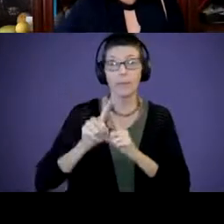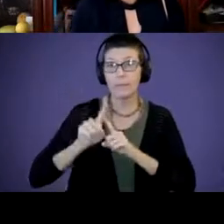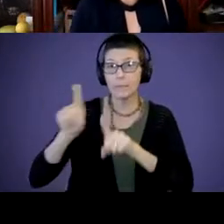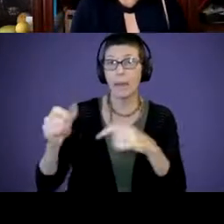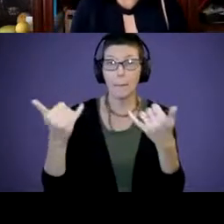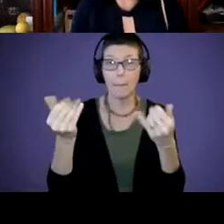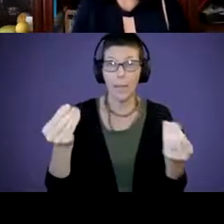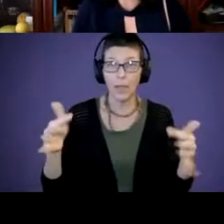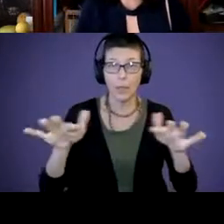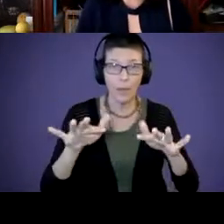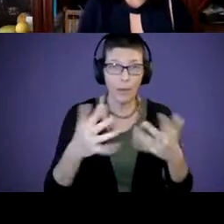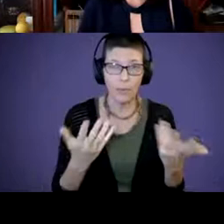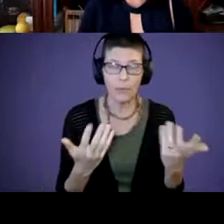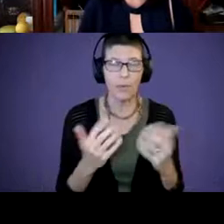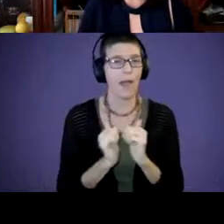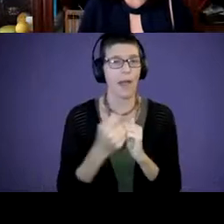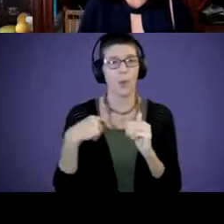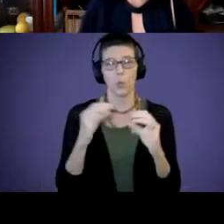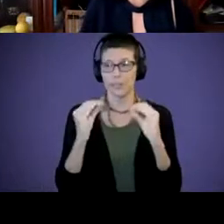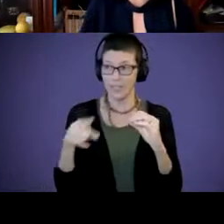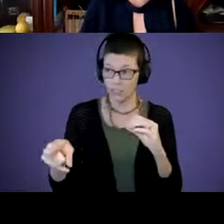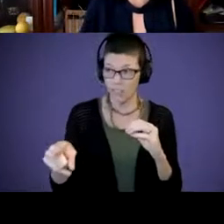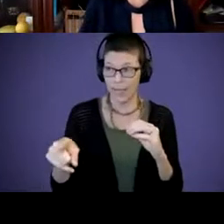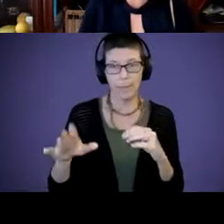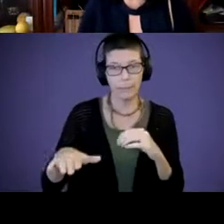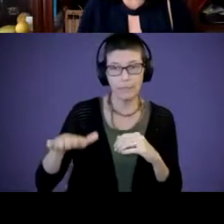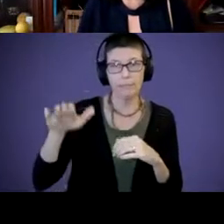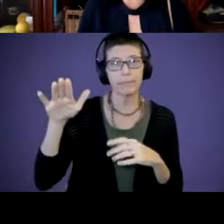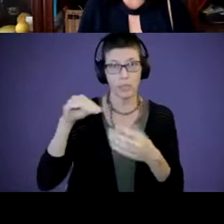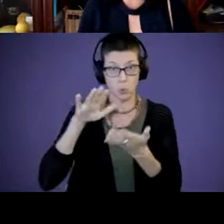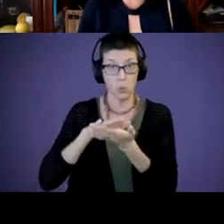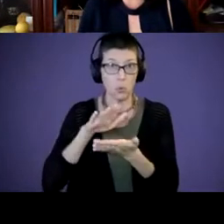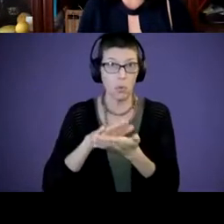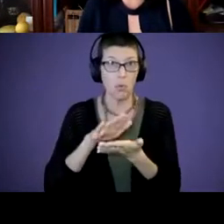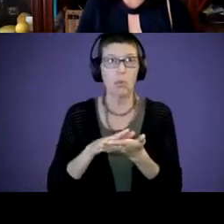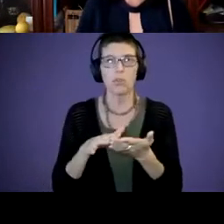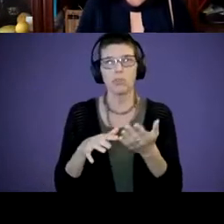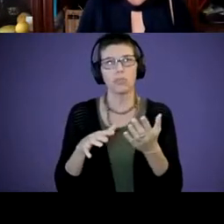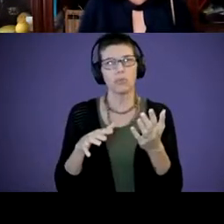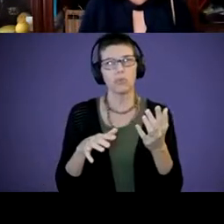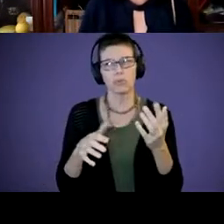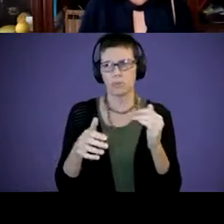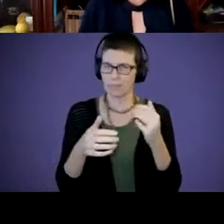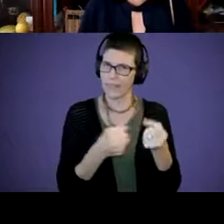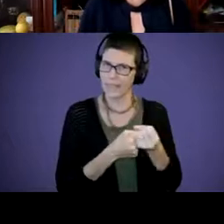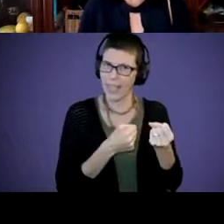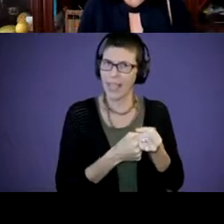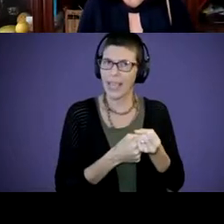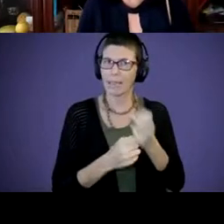How do we teach them as they get older in school to advocate, communicate for themselves that,